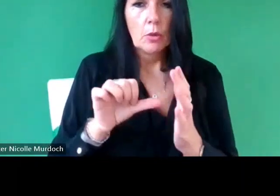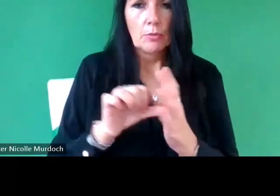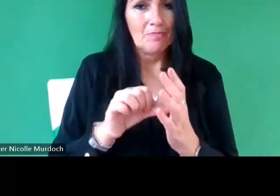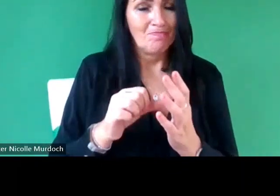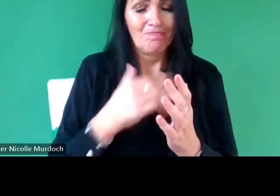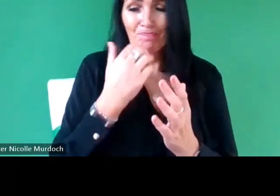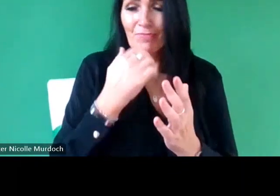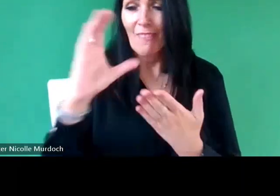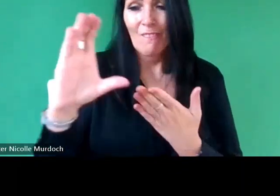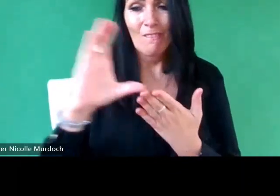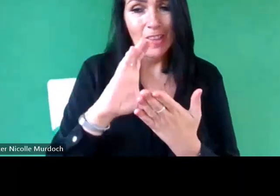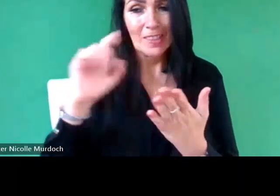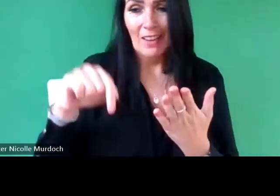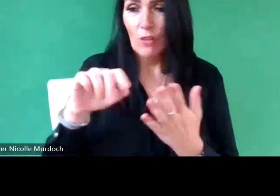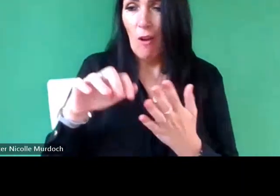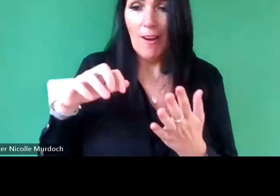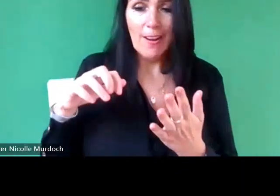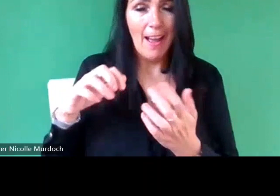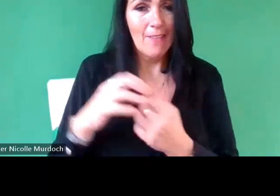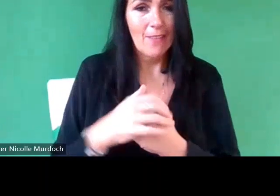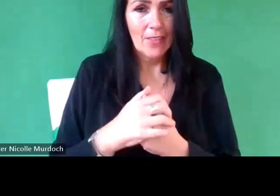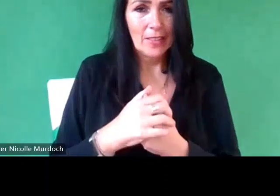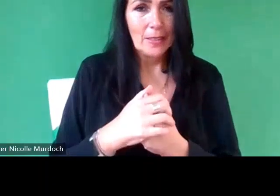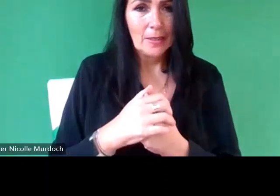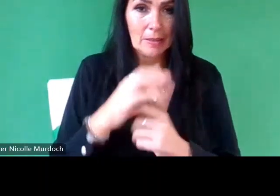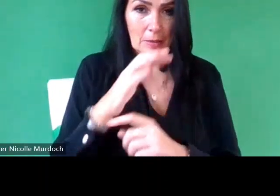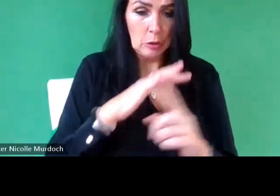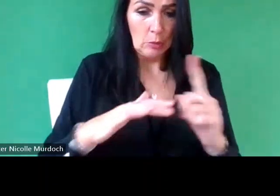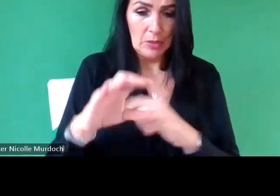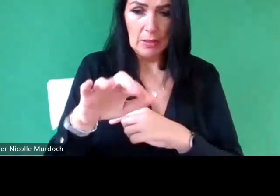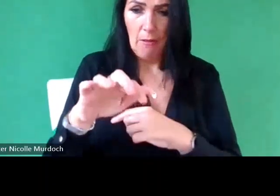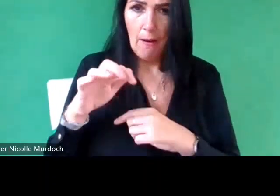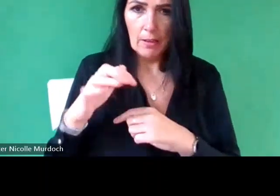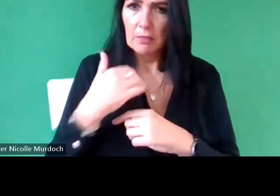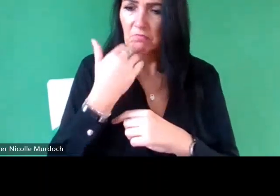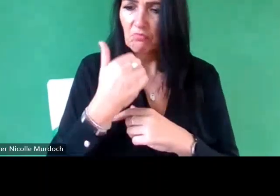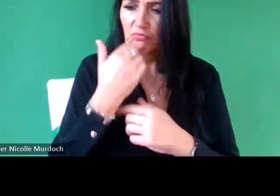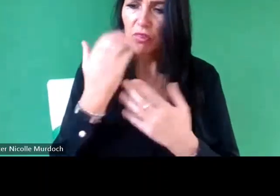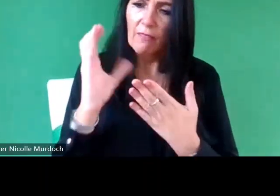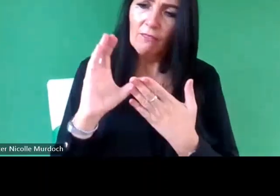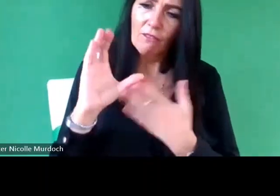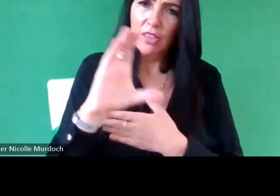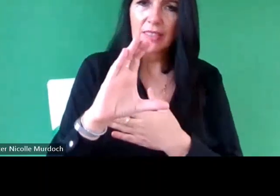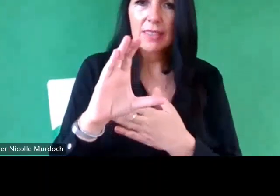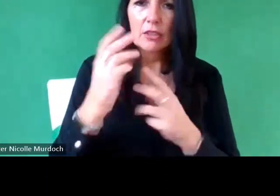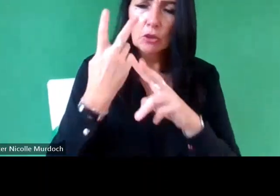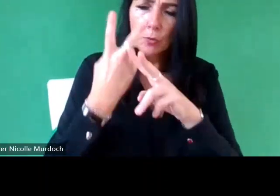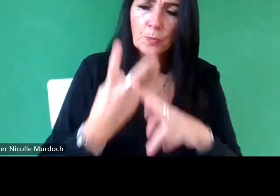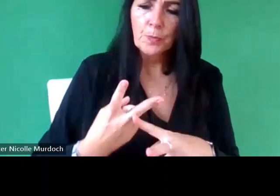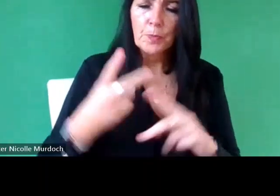and Community archives with you know really very little funding for that but I think Freedom of